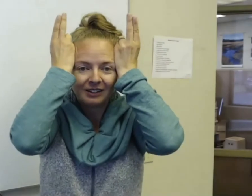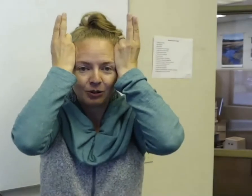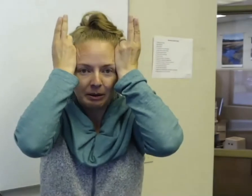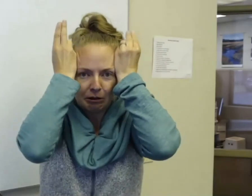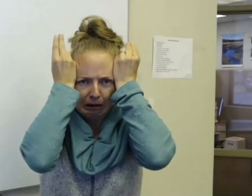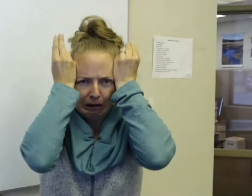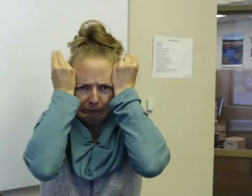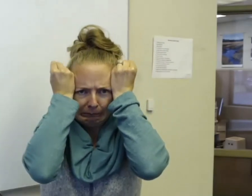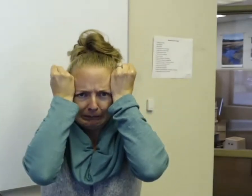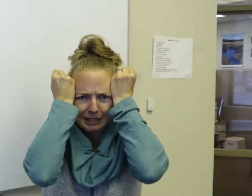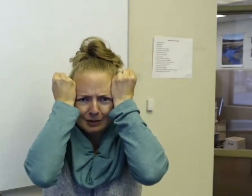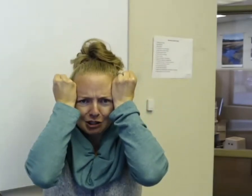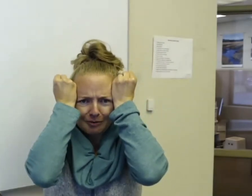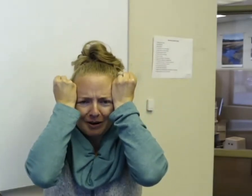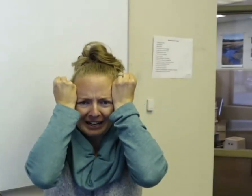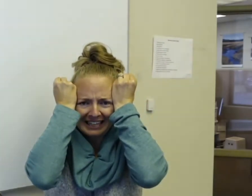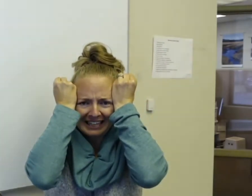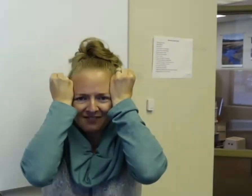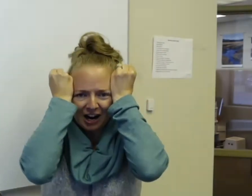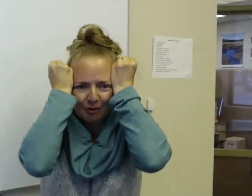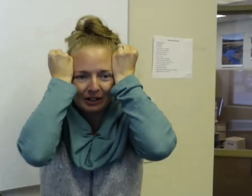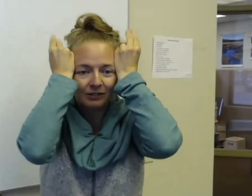maybe they're, like, not so sure about what they think about this environment, but it